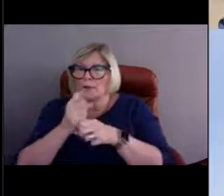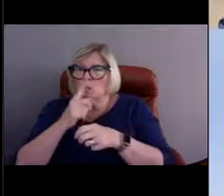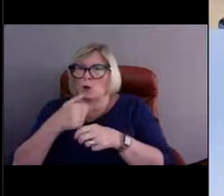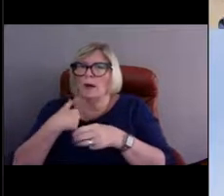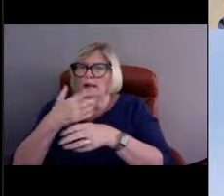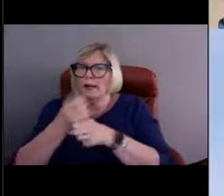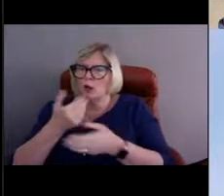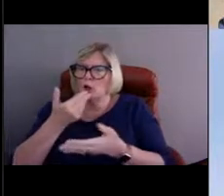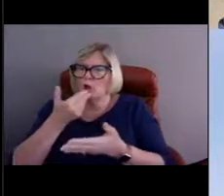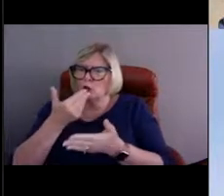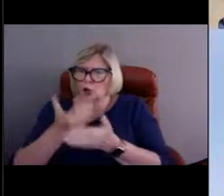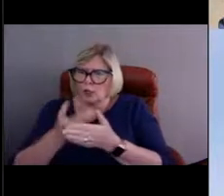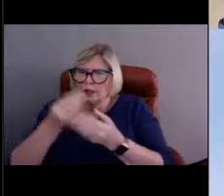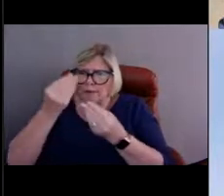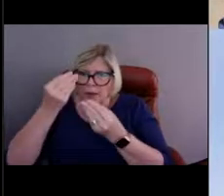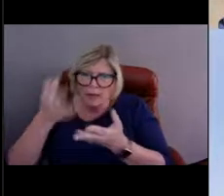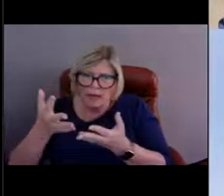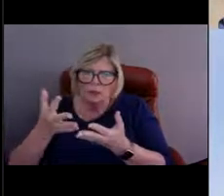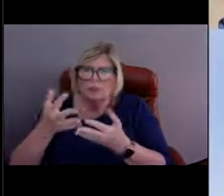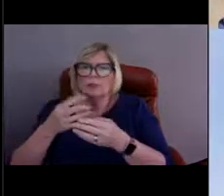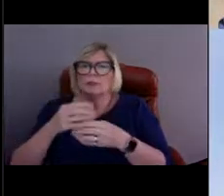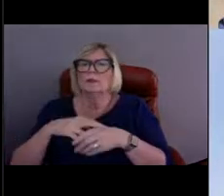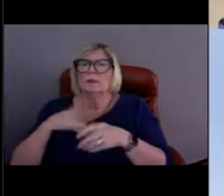to share with scientists and forecasters and mariners.